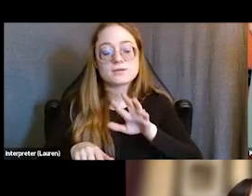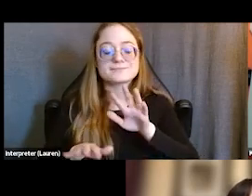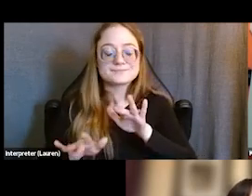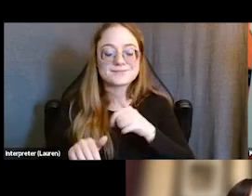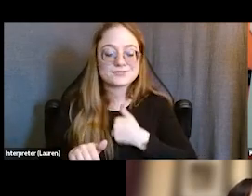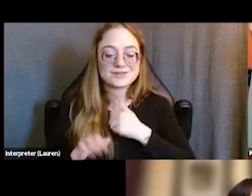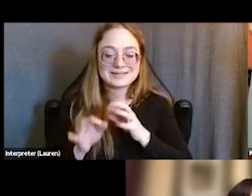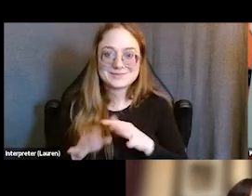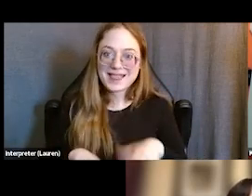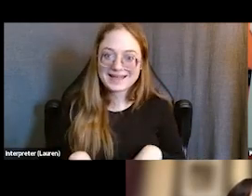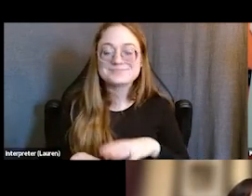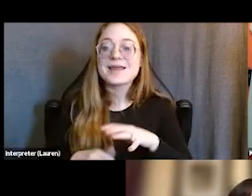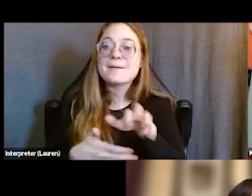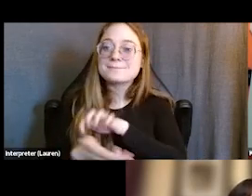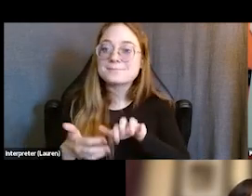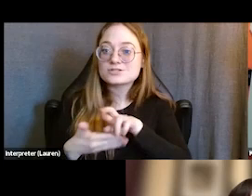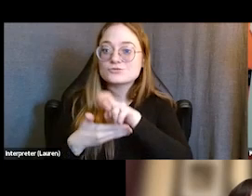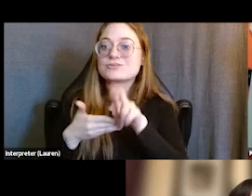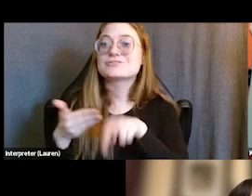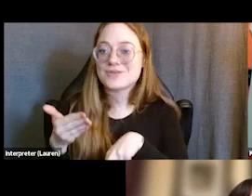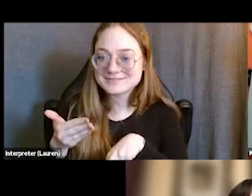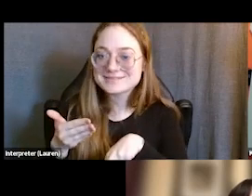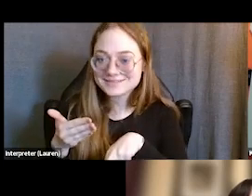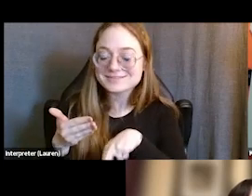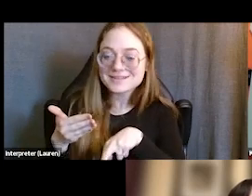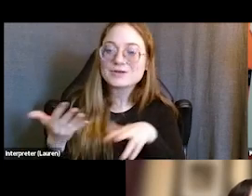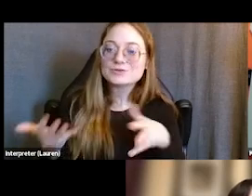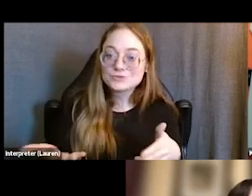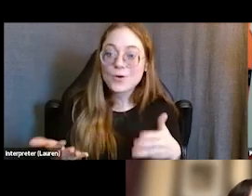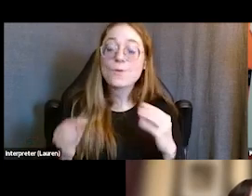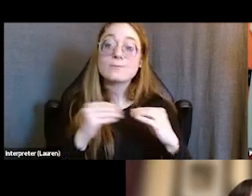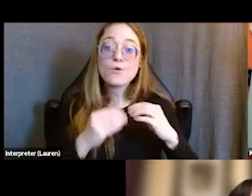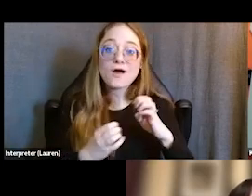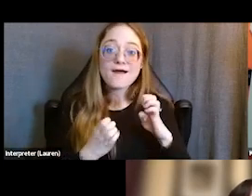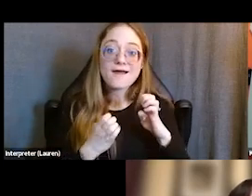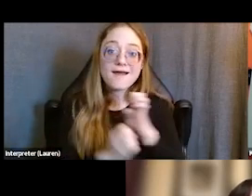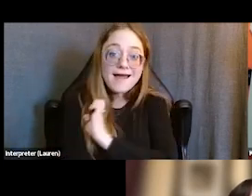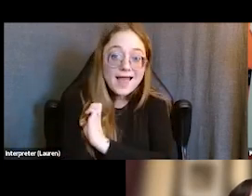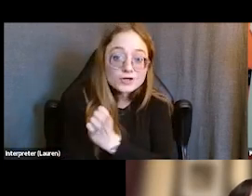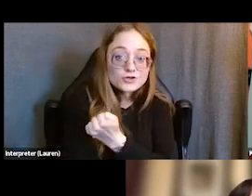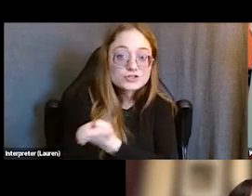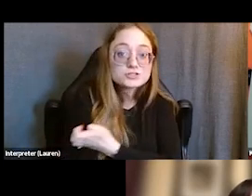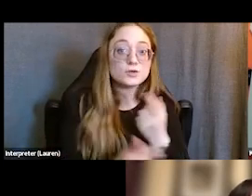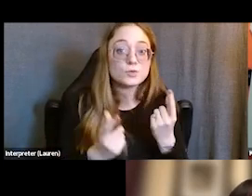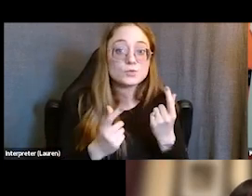and is work that we could spend more energy on doing on the prevention side of things.